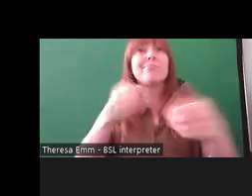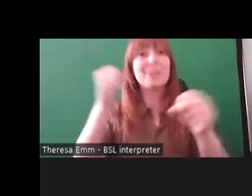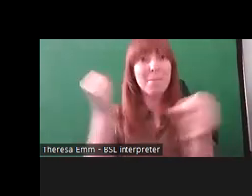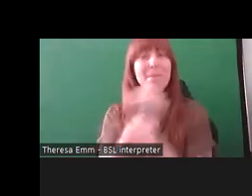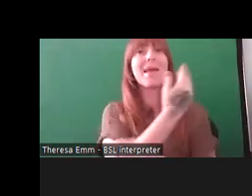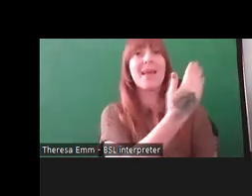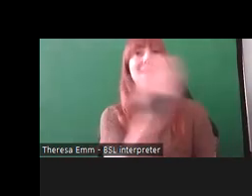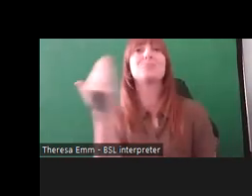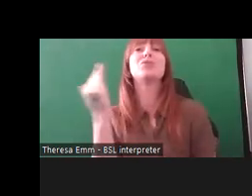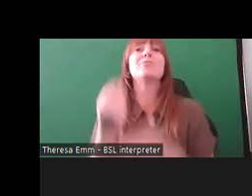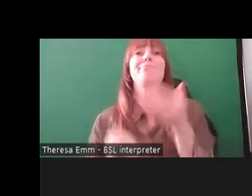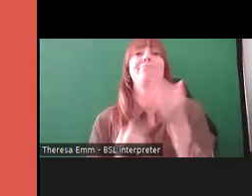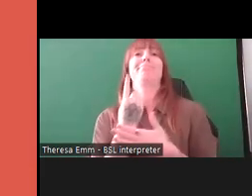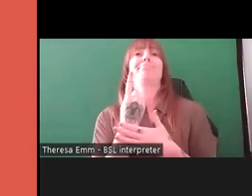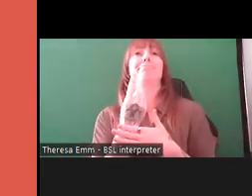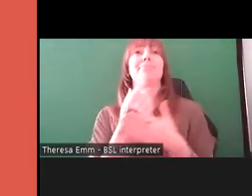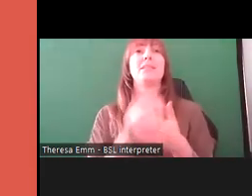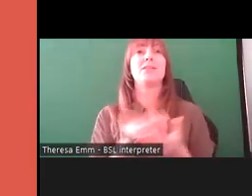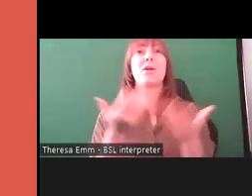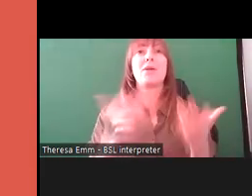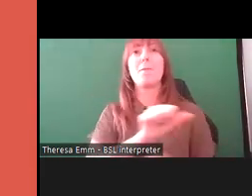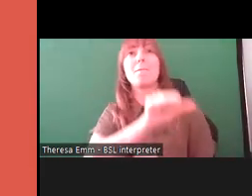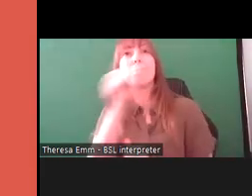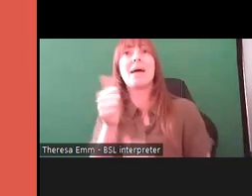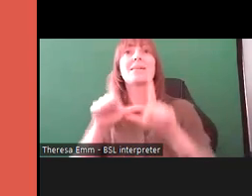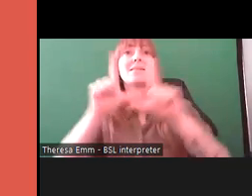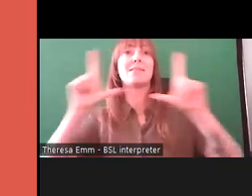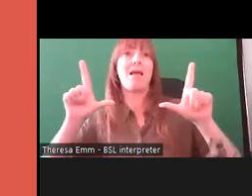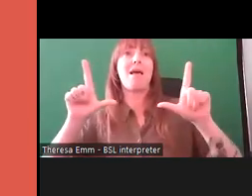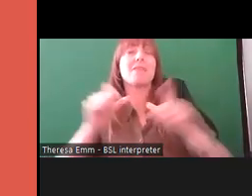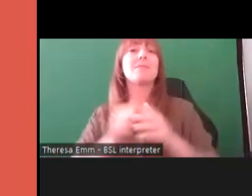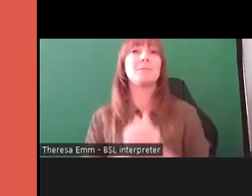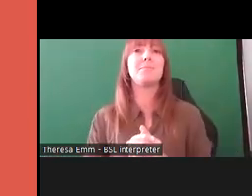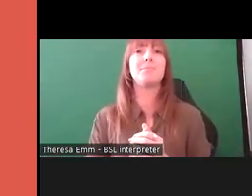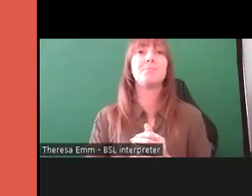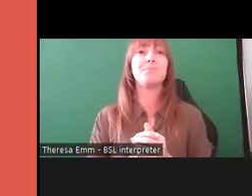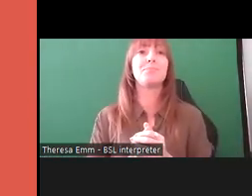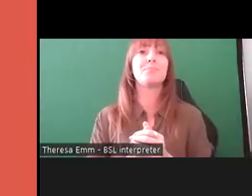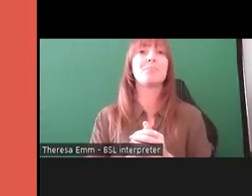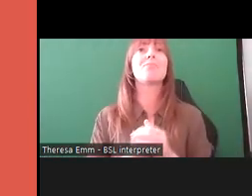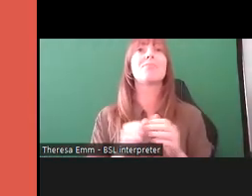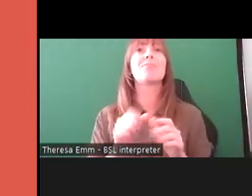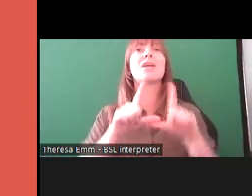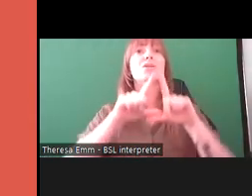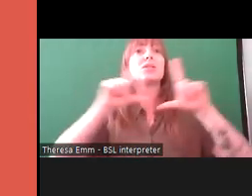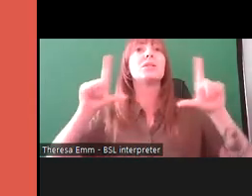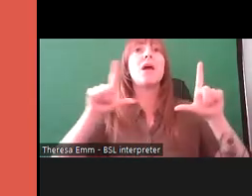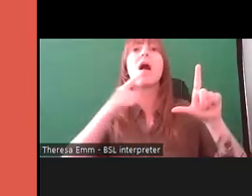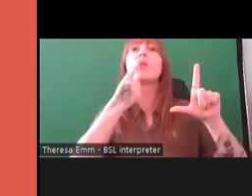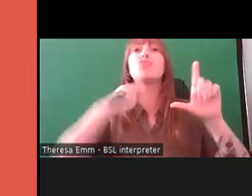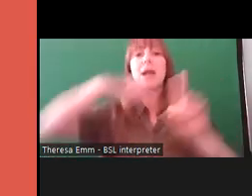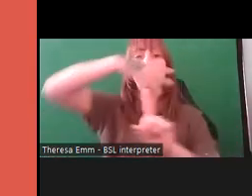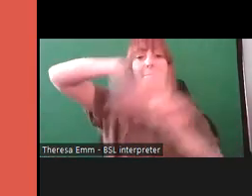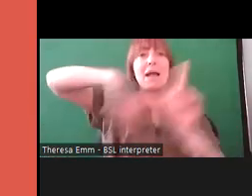I'm going to flip back now to my slide that's on a red background that says the process and I'm